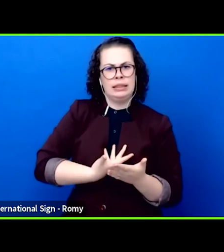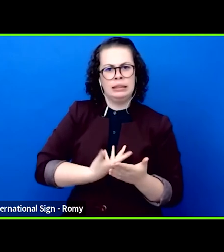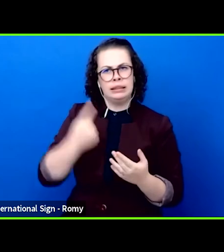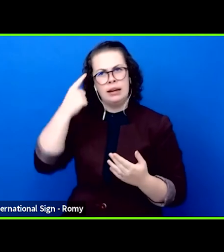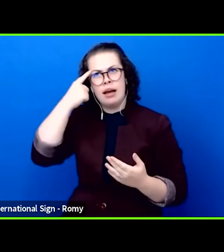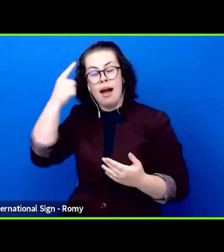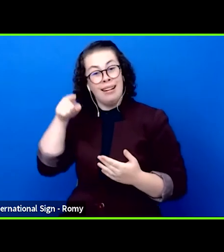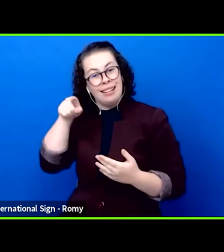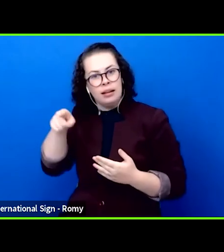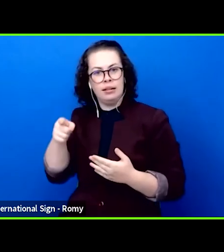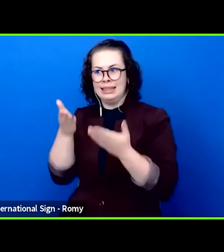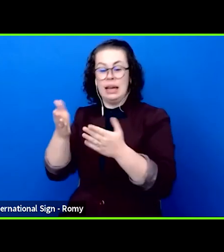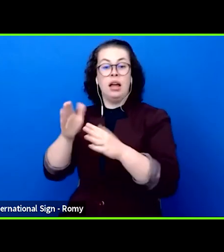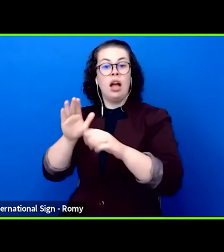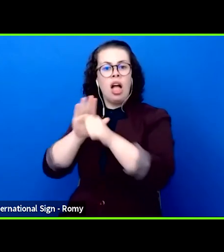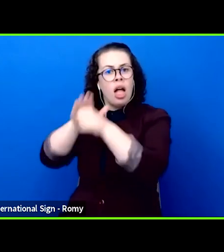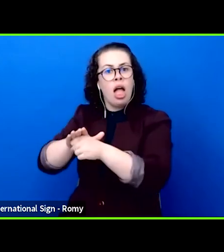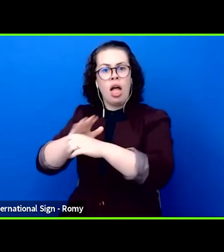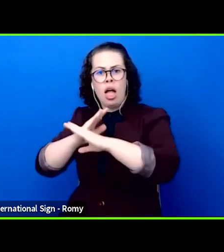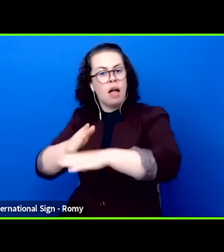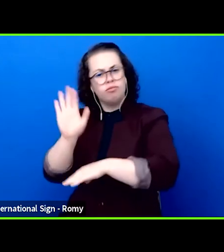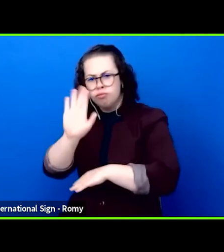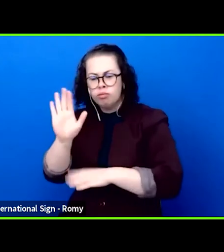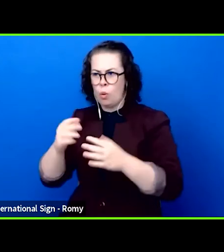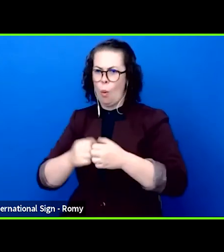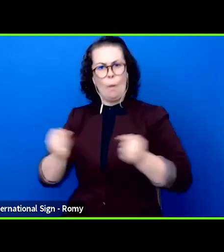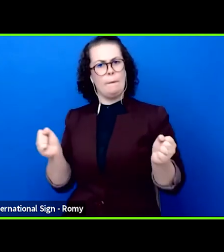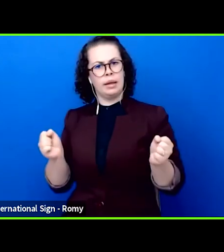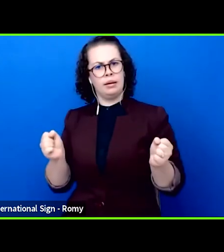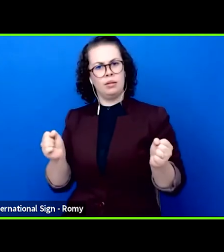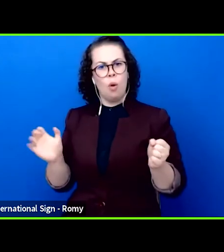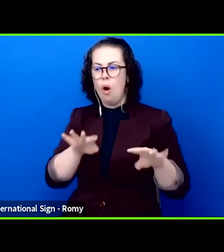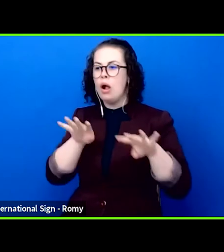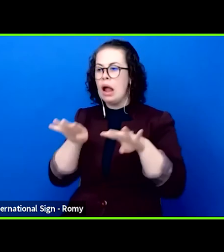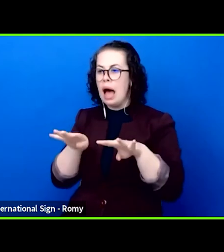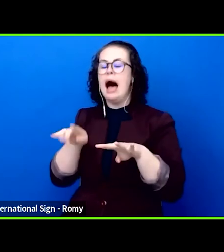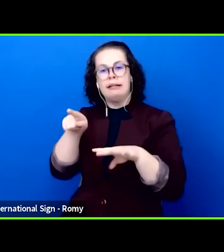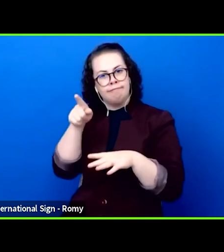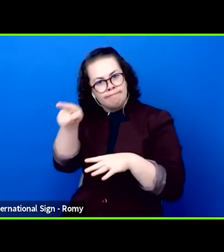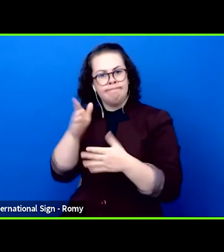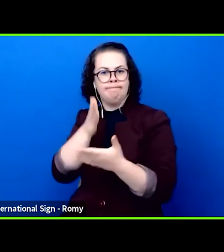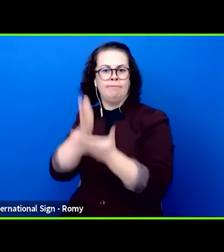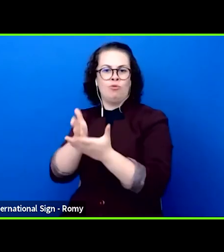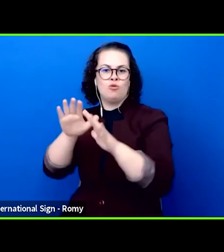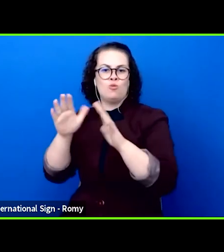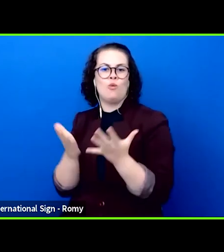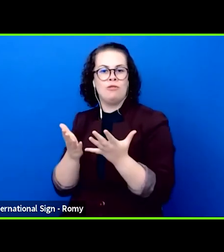ideas and concepts for life. Above all however, it strengthens our hope that we can influence